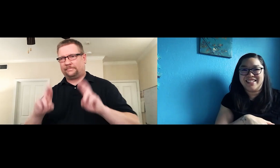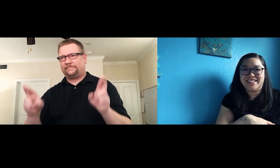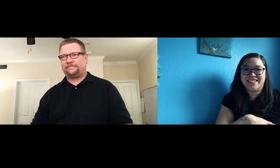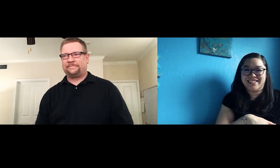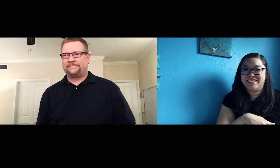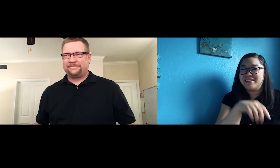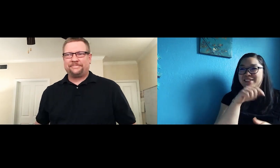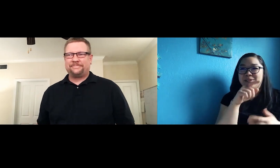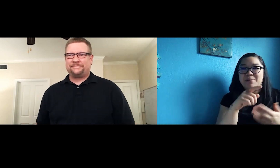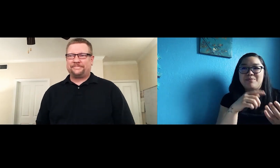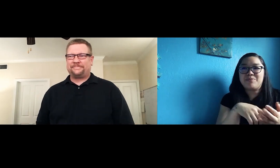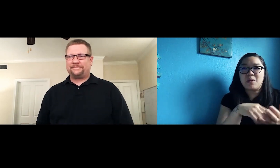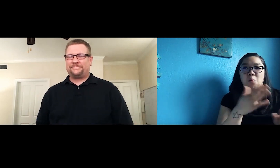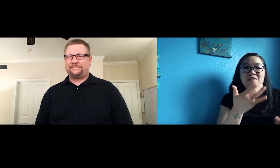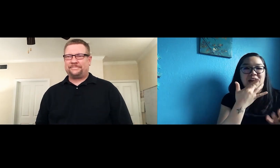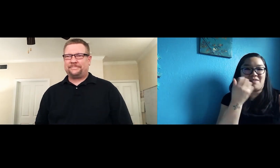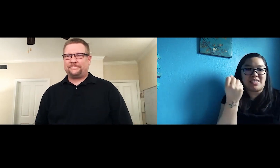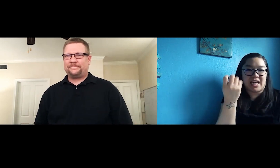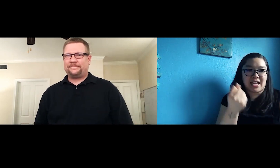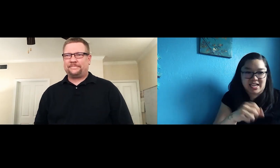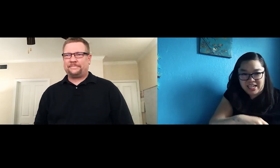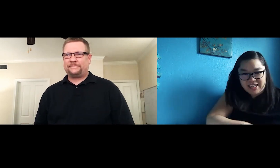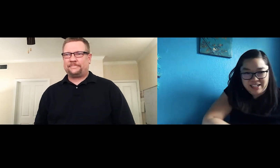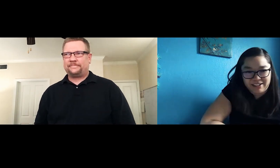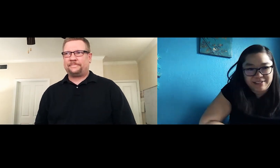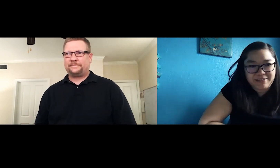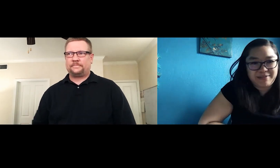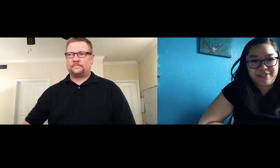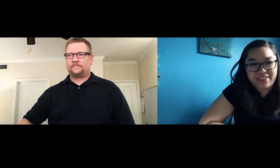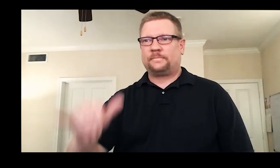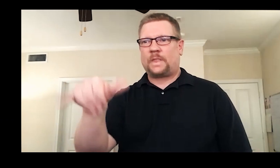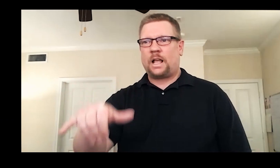Ready. ]What’s your favorite sign? That.